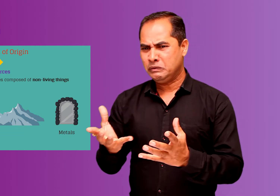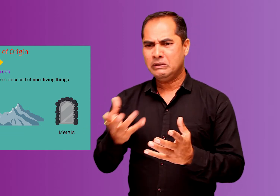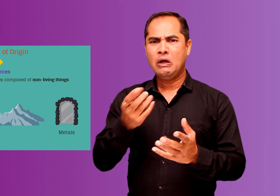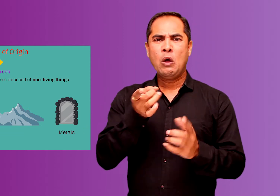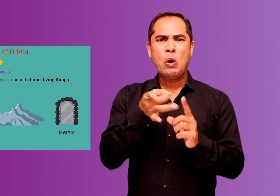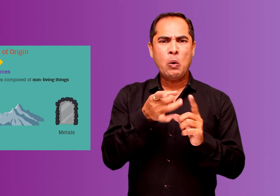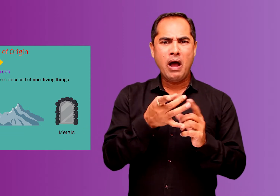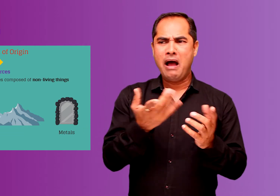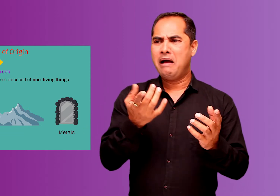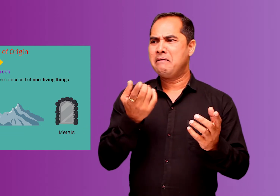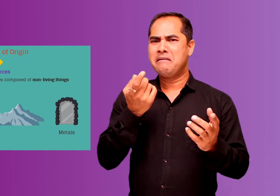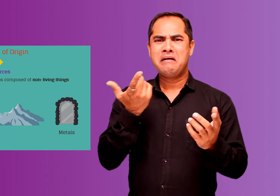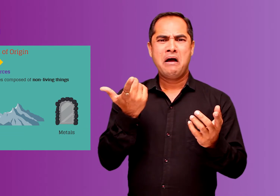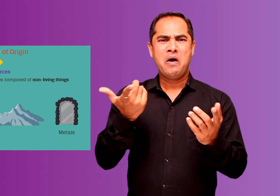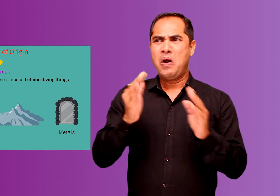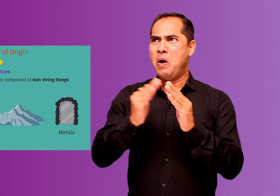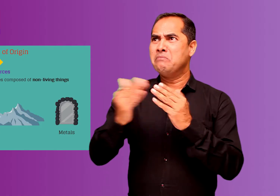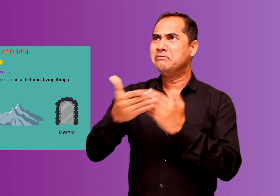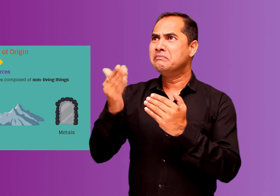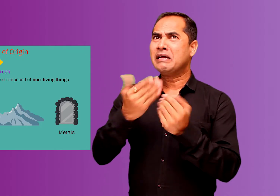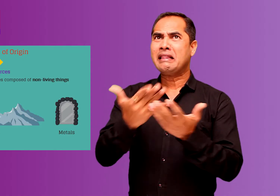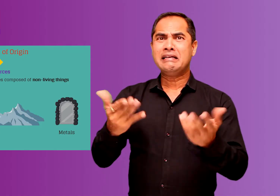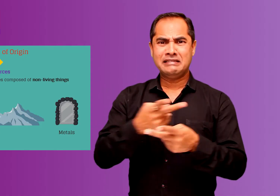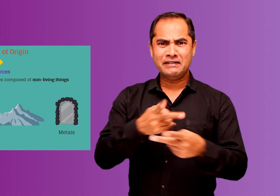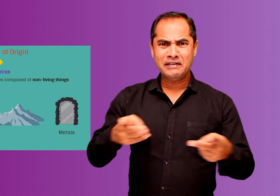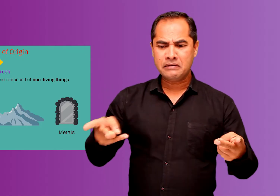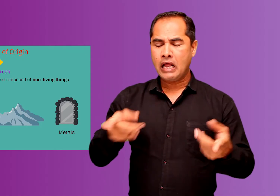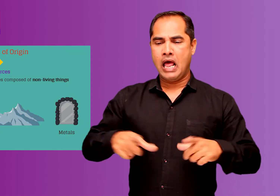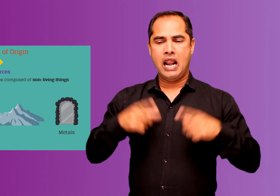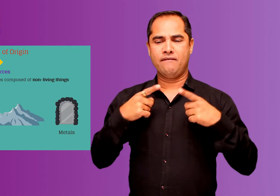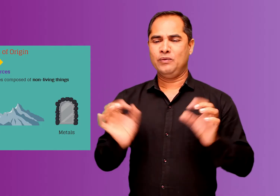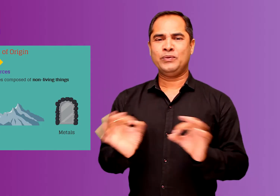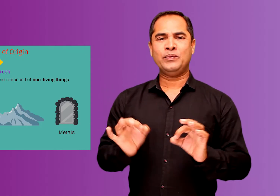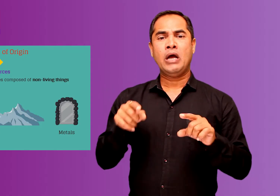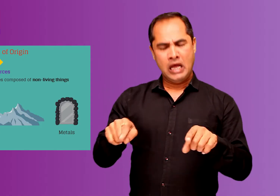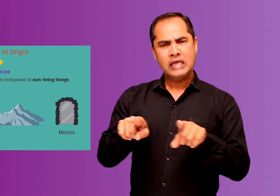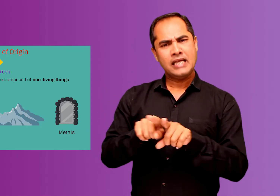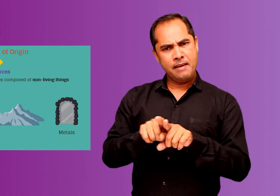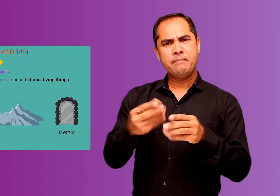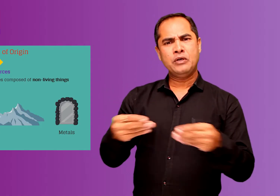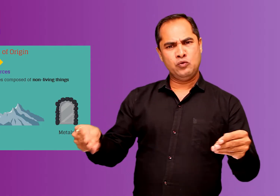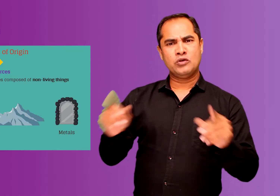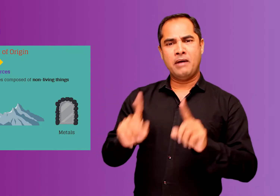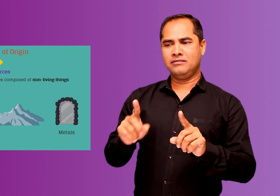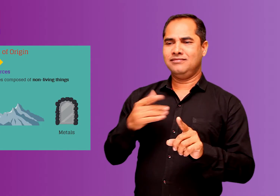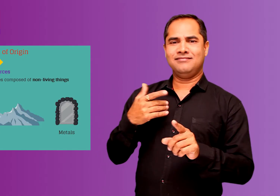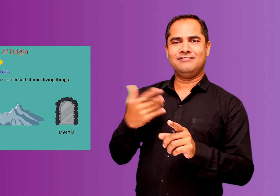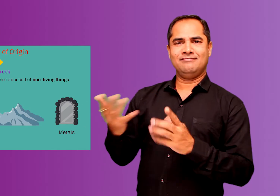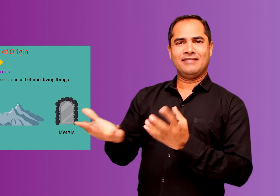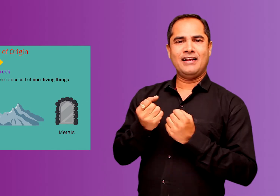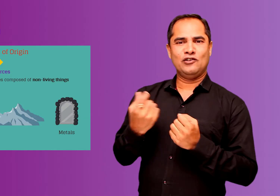composed of nonliving things such as mud, rocks, metals etc. these are things which